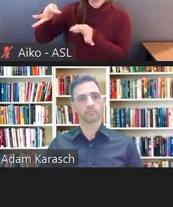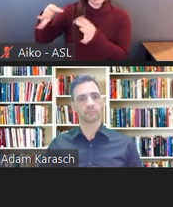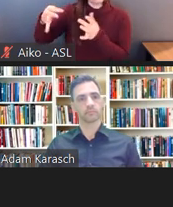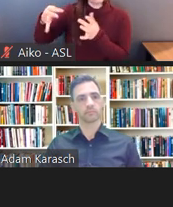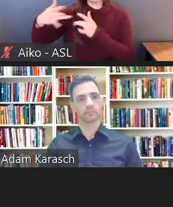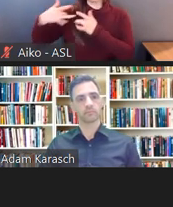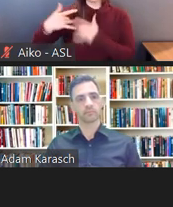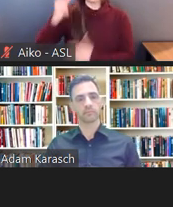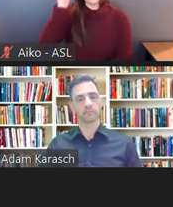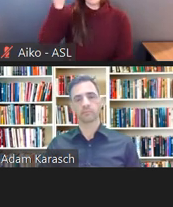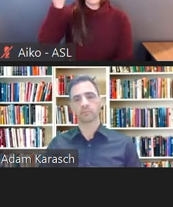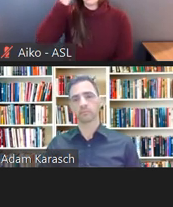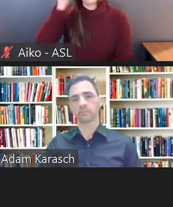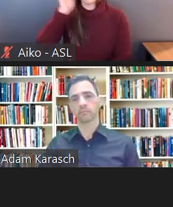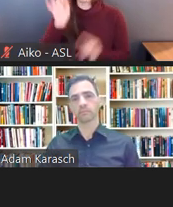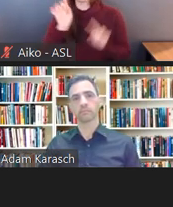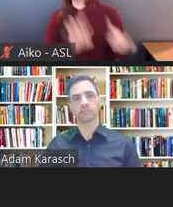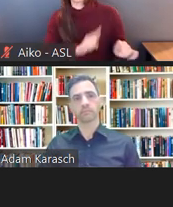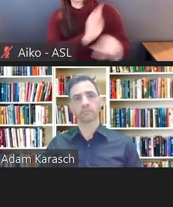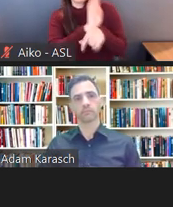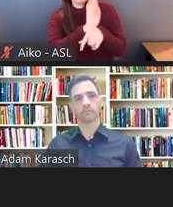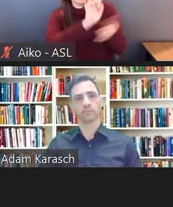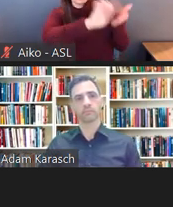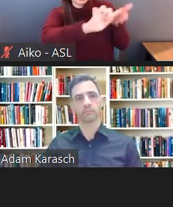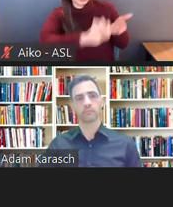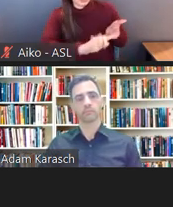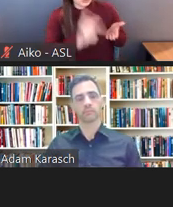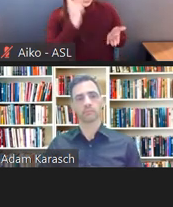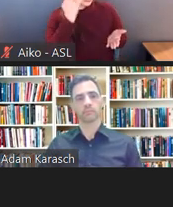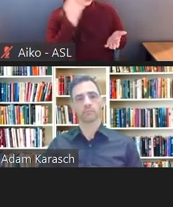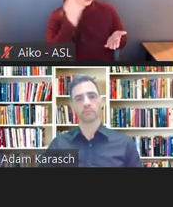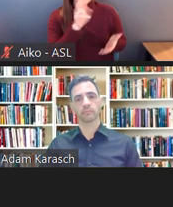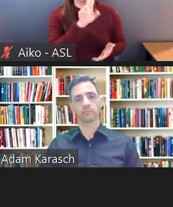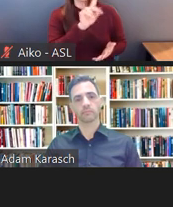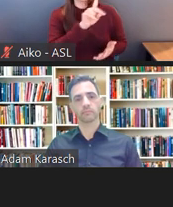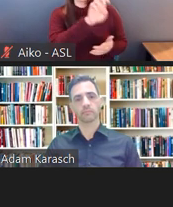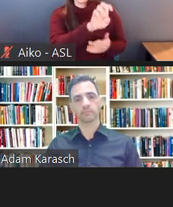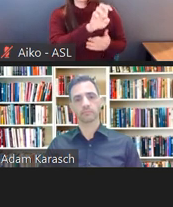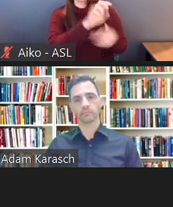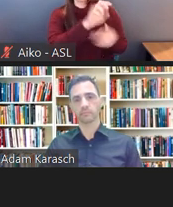They do investigations, and they come in. They will look at the overall size of the employer